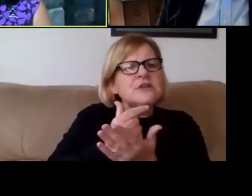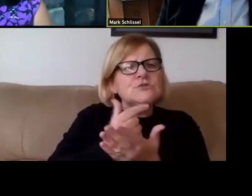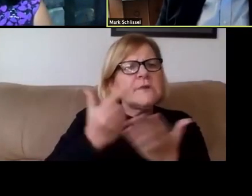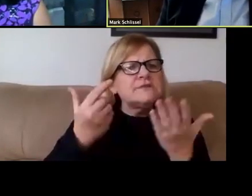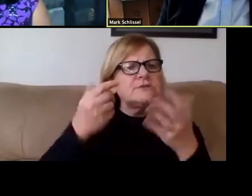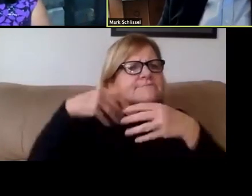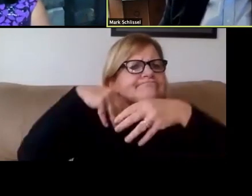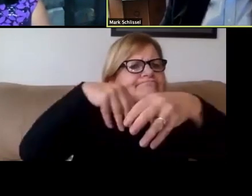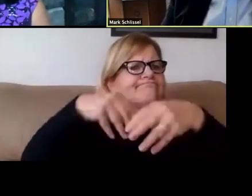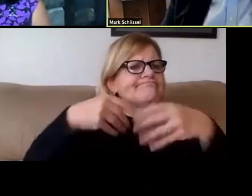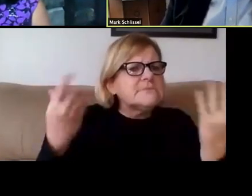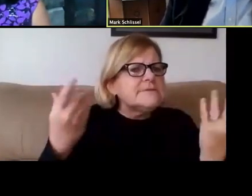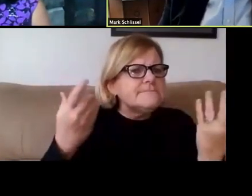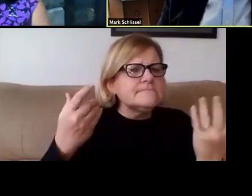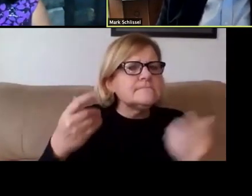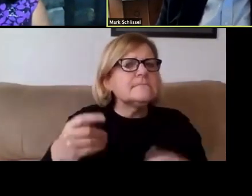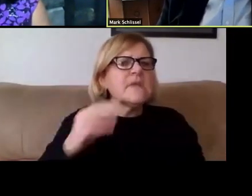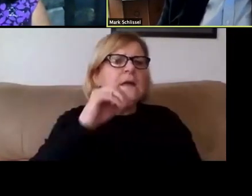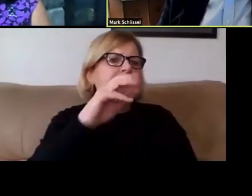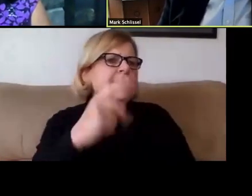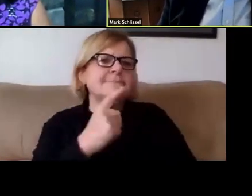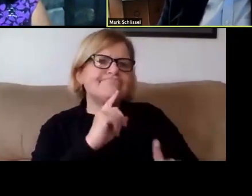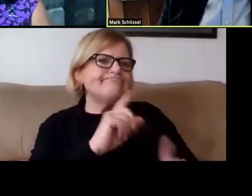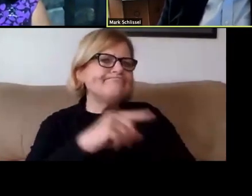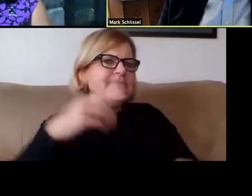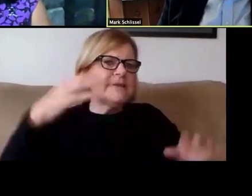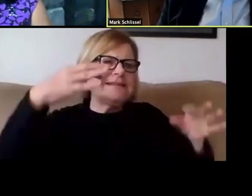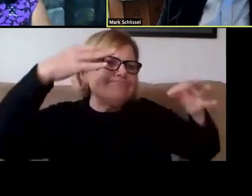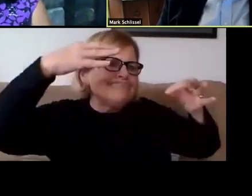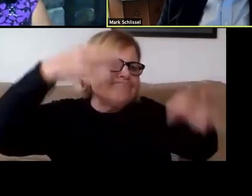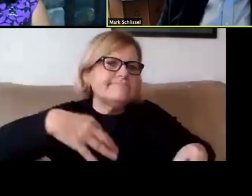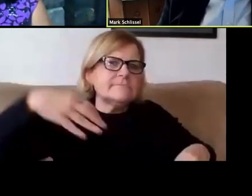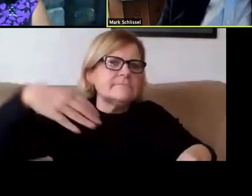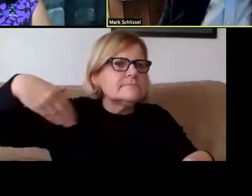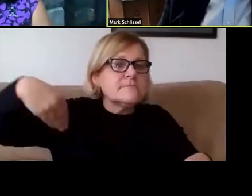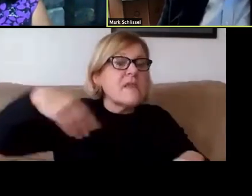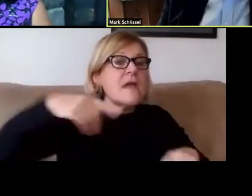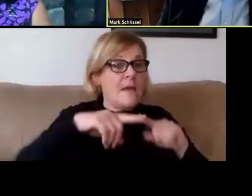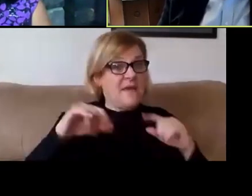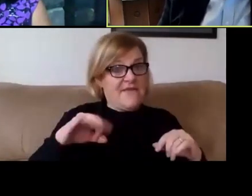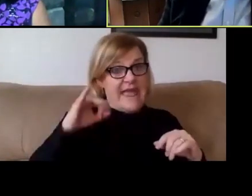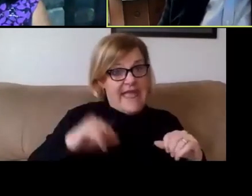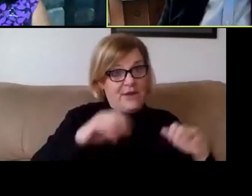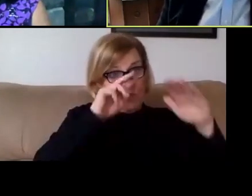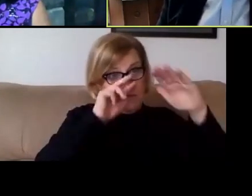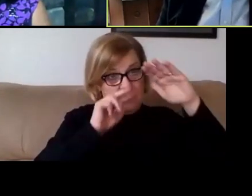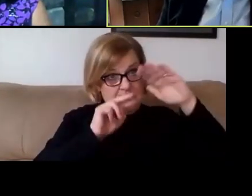Yeah, you know, we don't have definitive plans yet; but if I had to make an early prognostication,